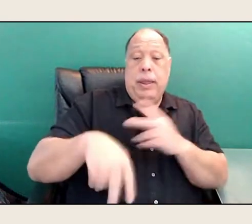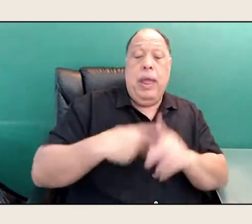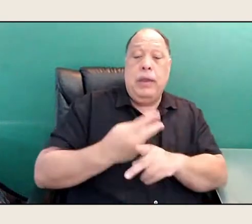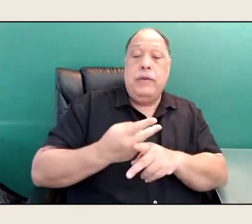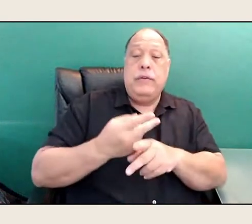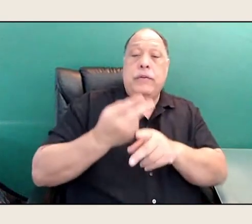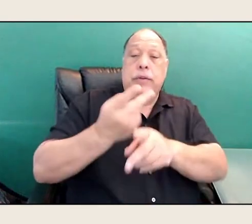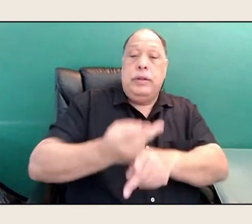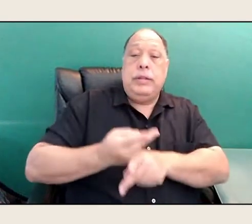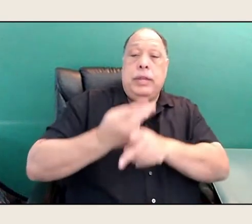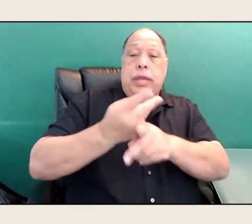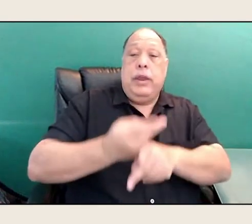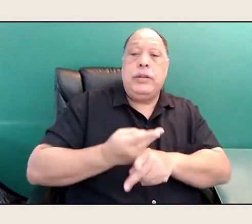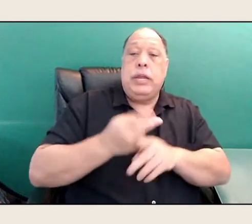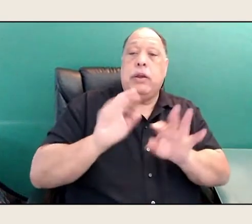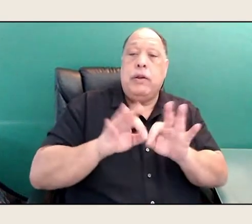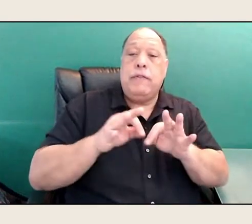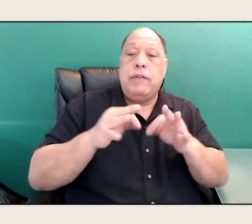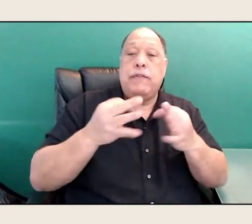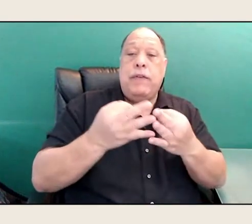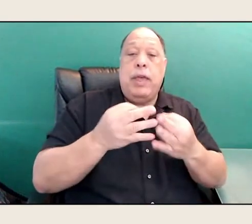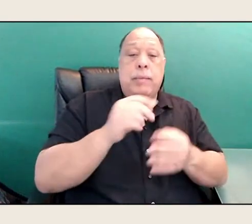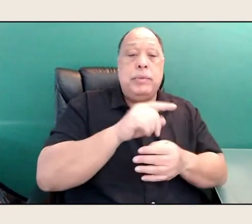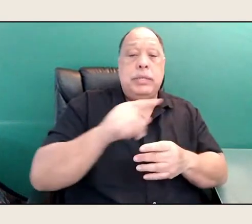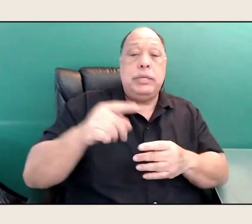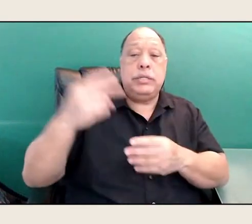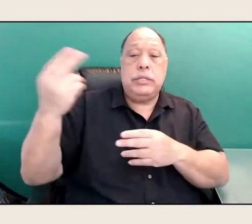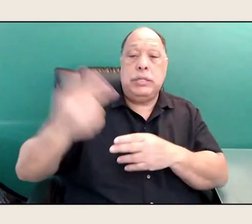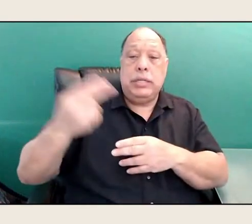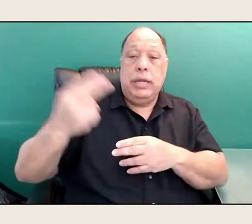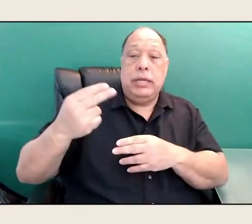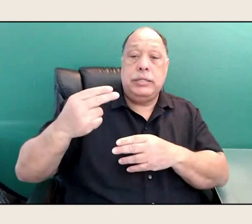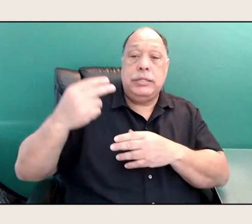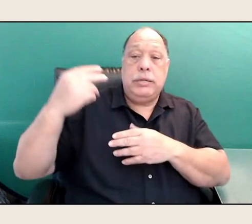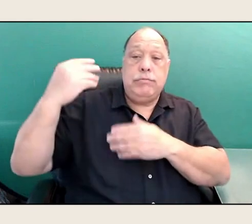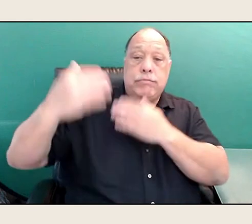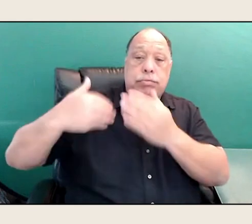of the family's legacy, of the story of what will go forward.